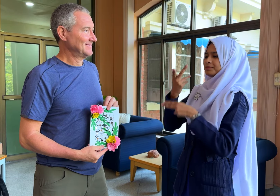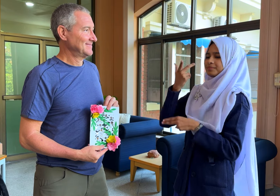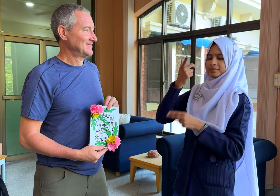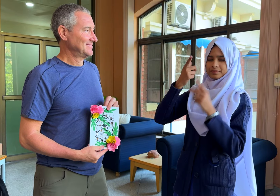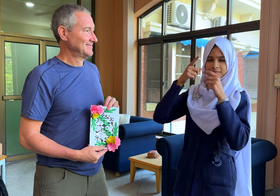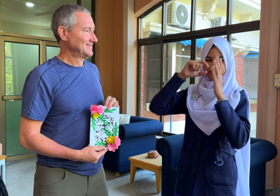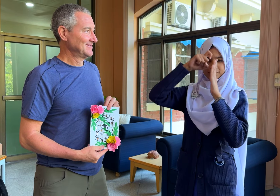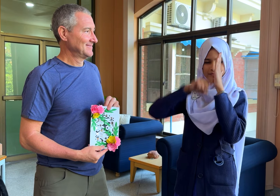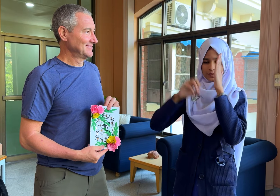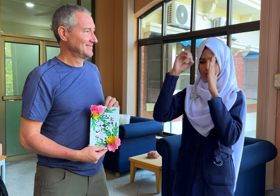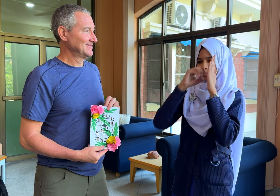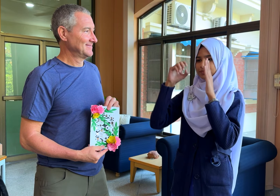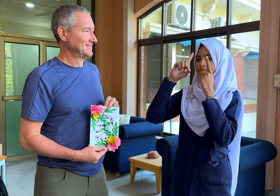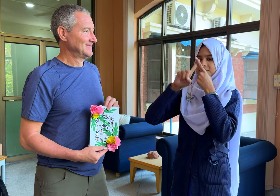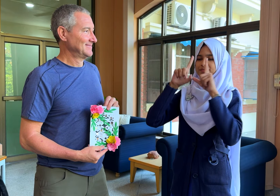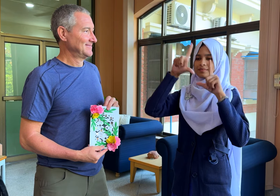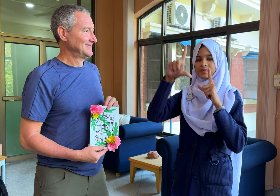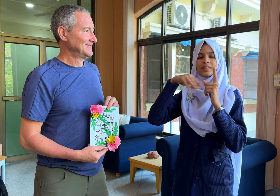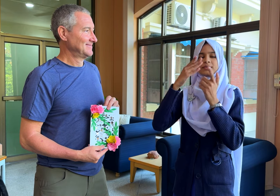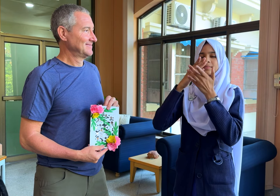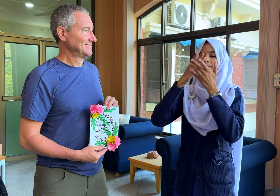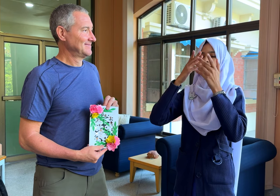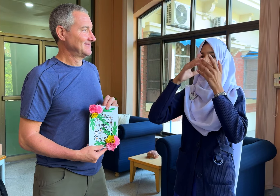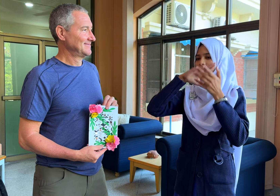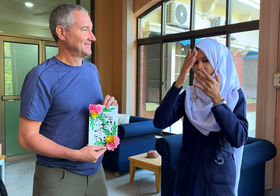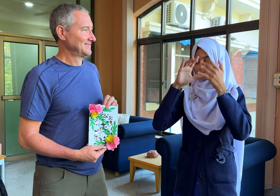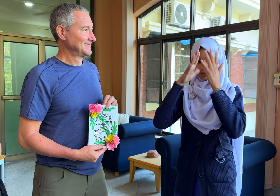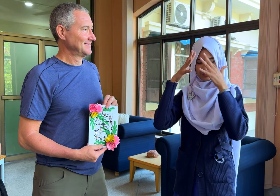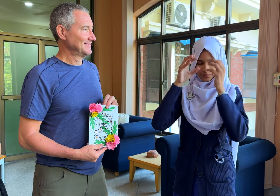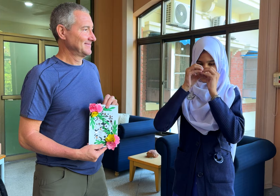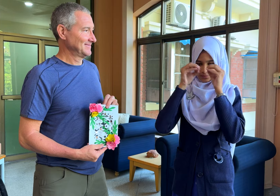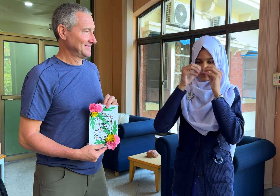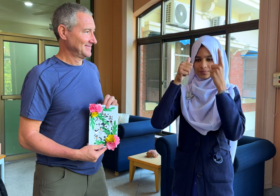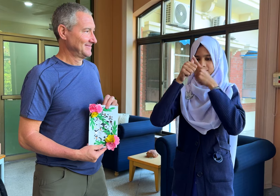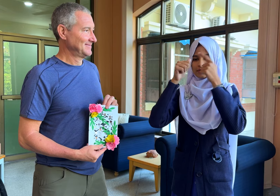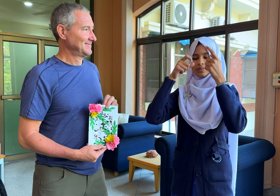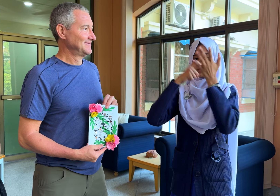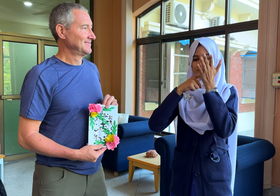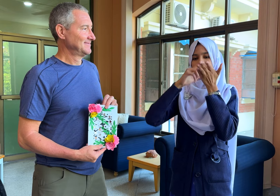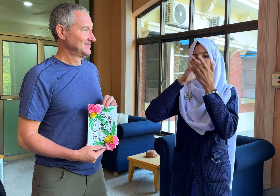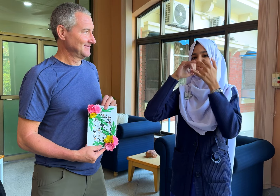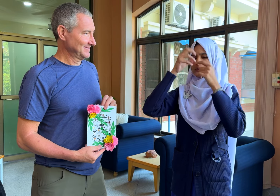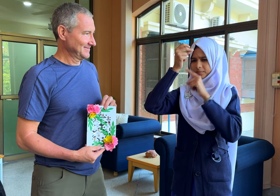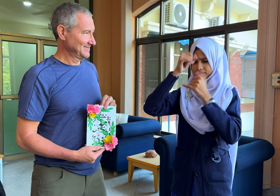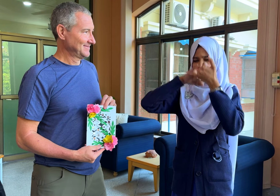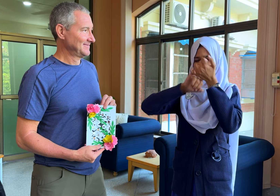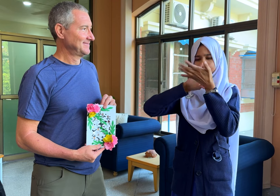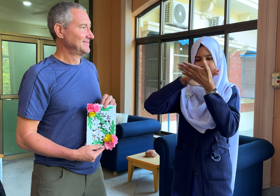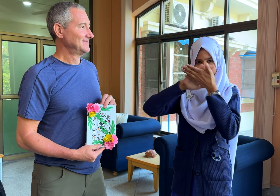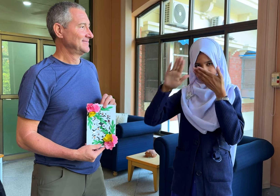(PSL fingerspelling): Joel Barish!